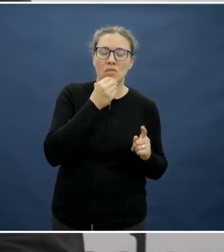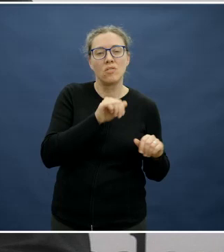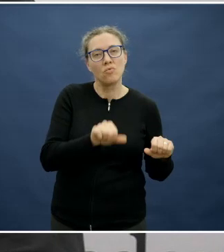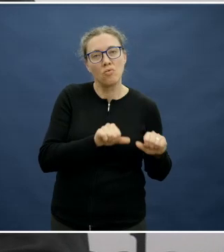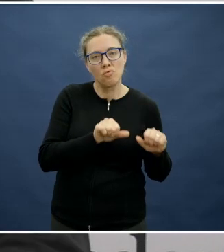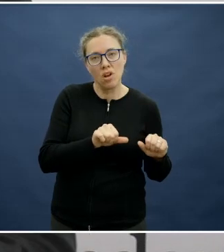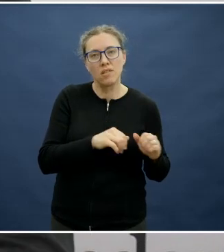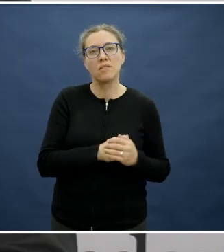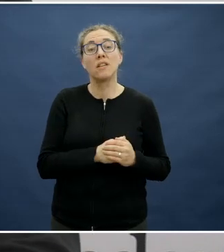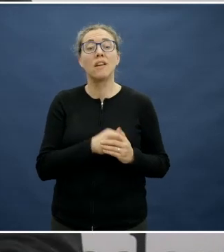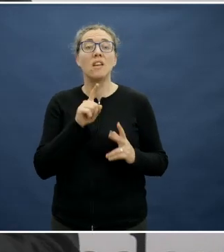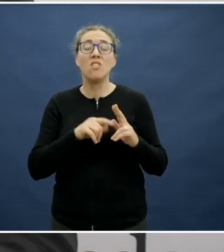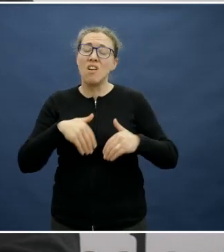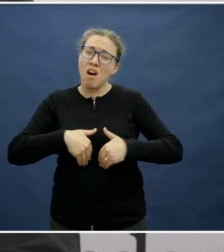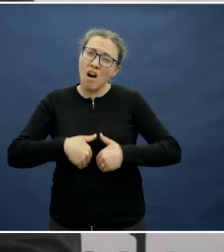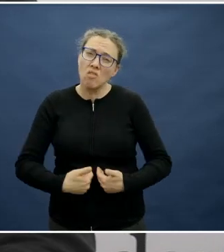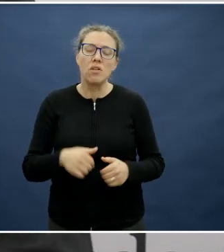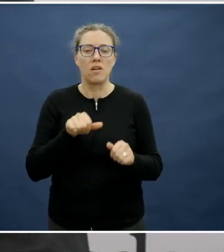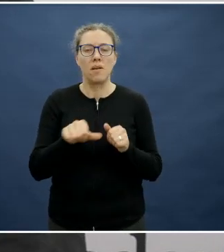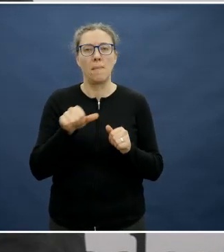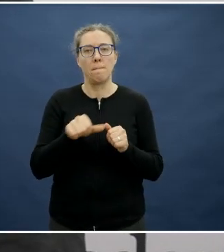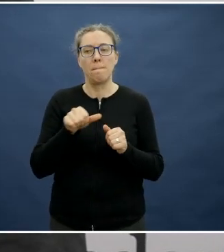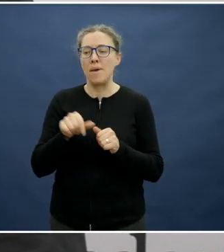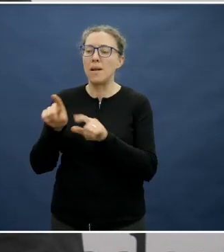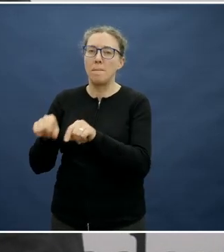I would rather you go for a healthier snack or a healthy meal when you're hungry and then